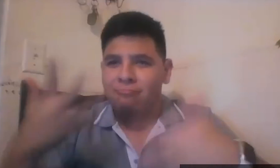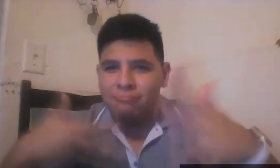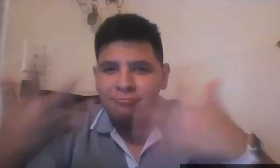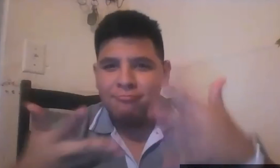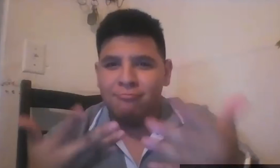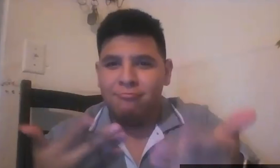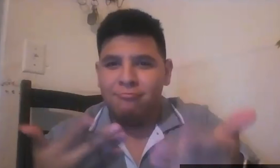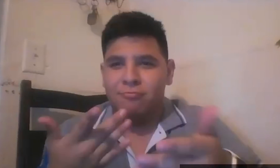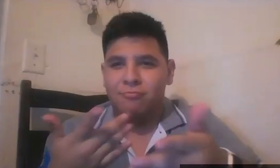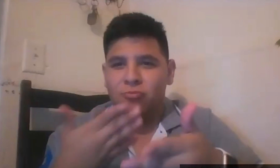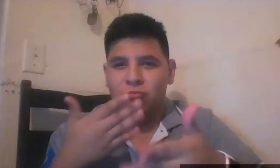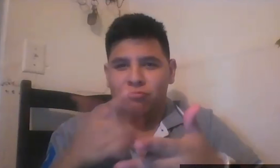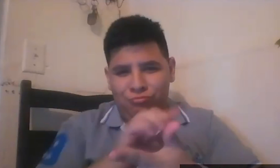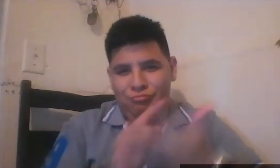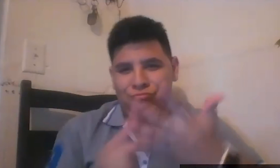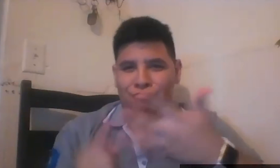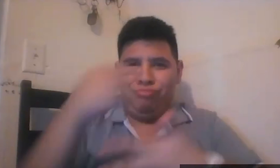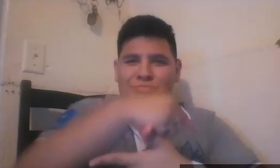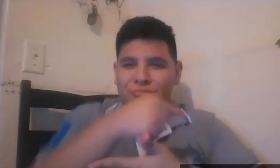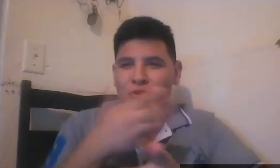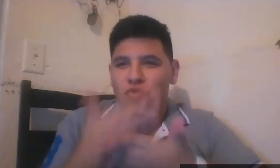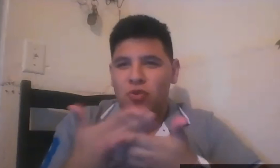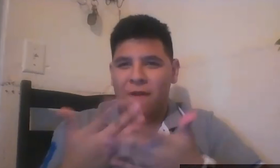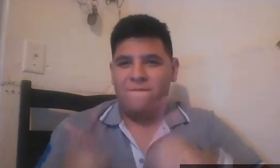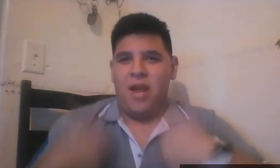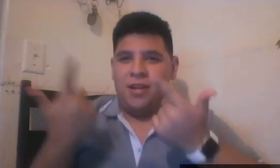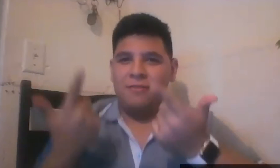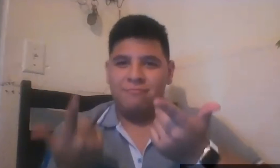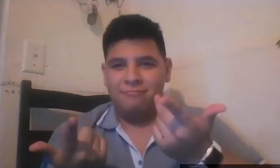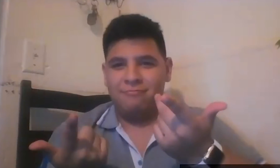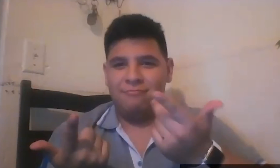I HAD A GOOD LIFE AT ASDB. ALL THROUGHT MY HIGH SCHOOL YEARS.